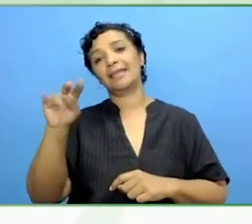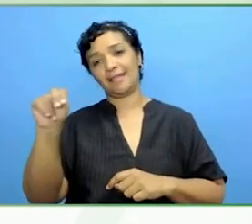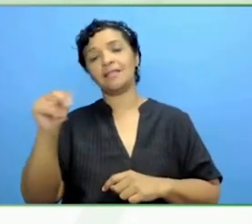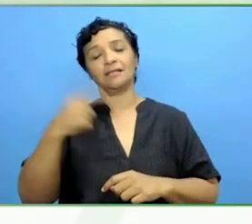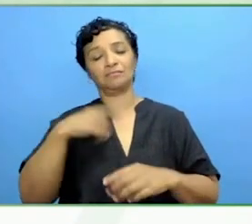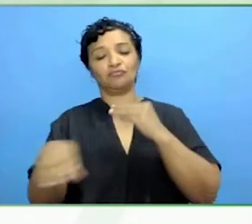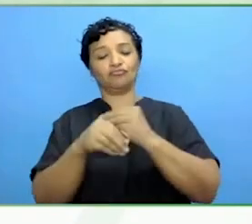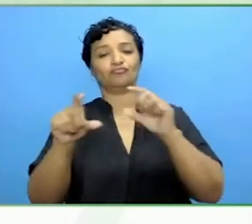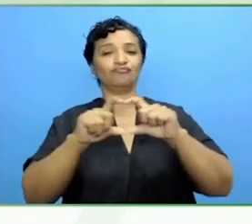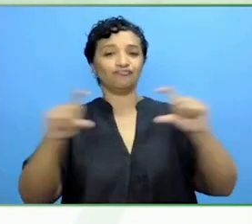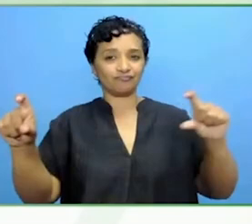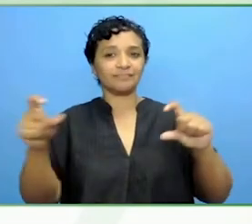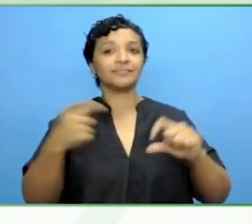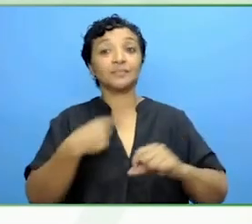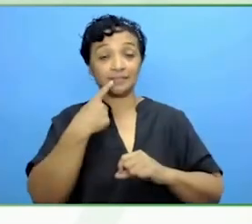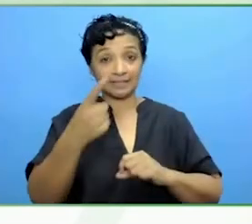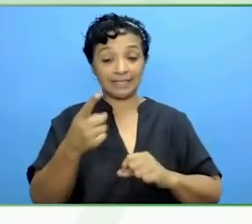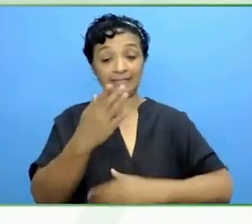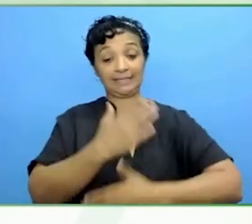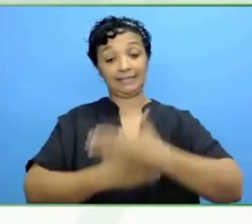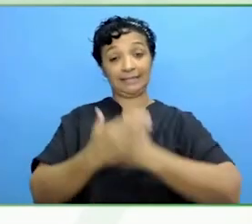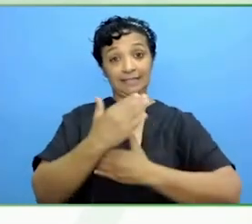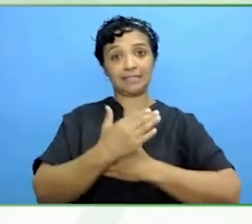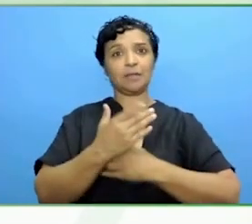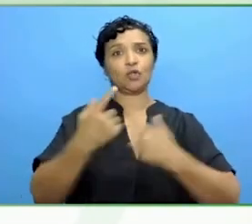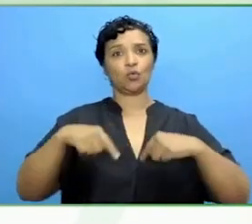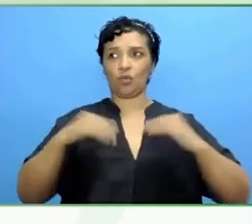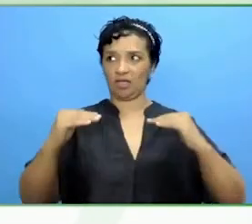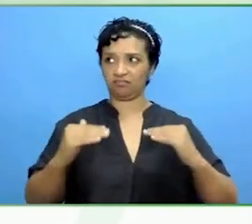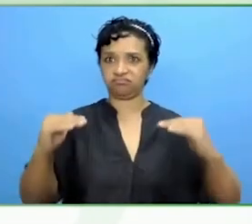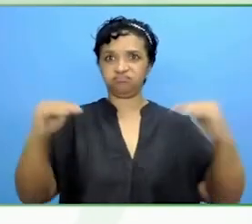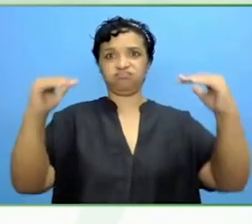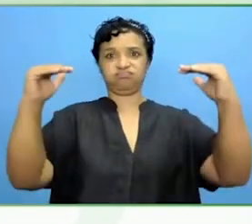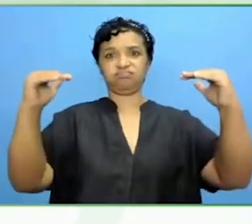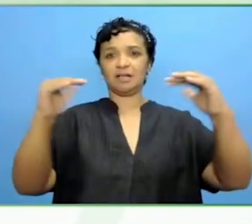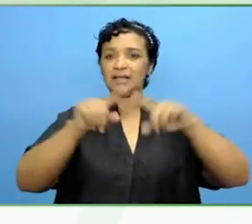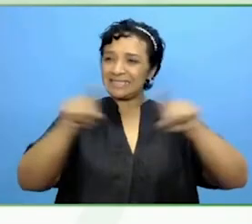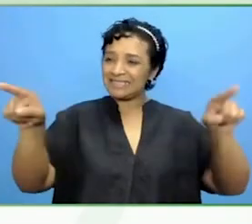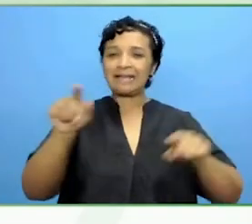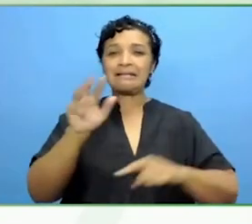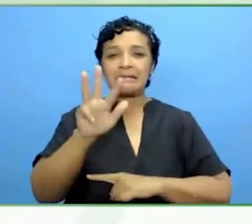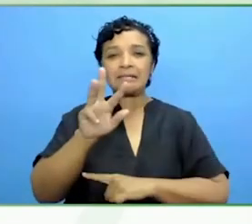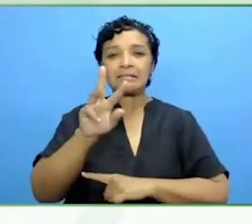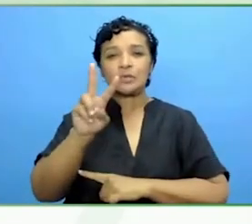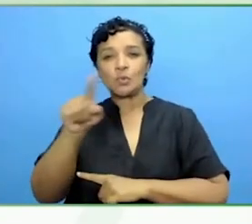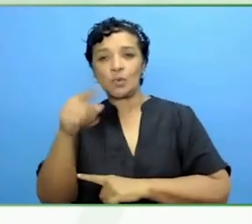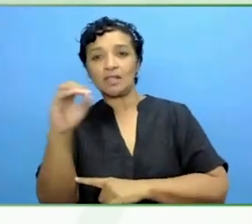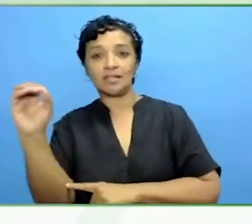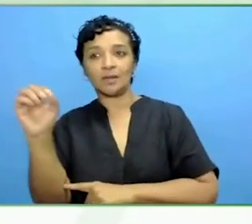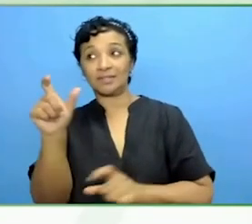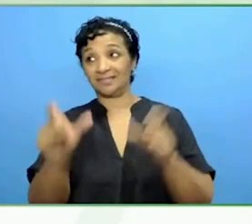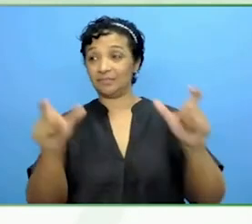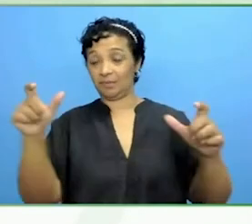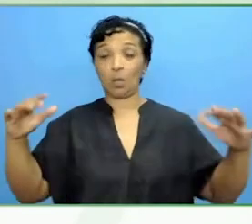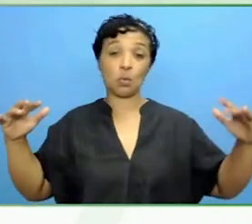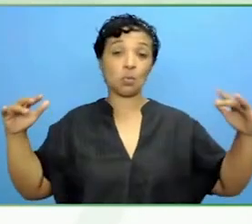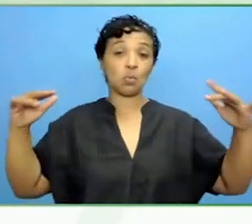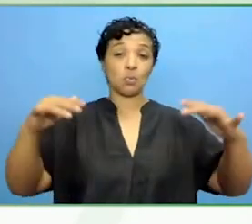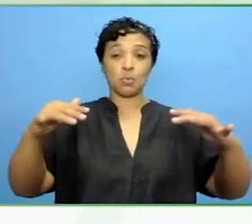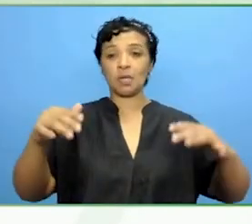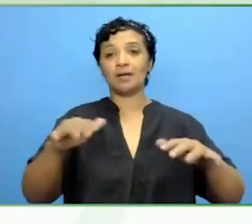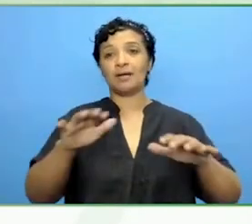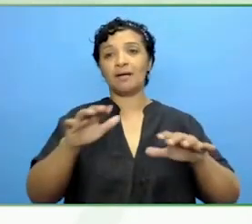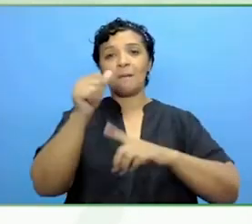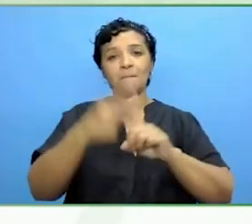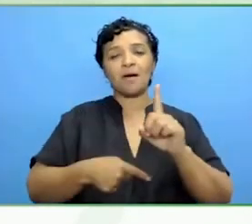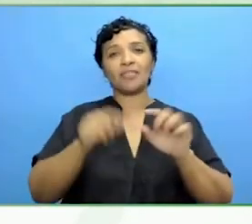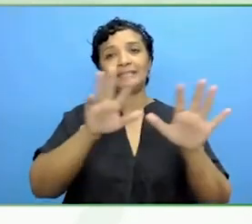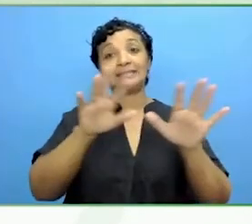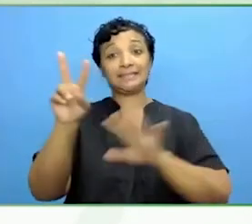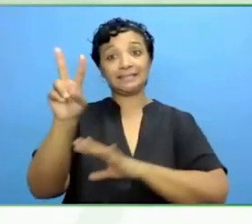ability on the global page and it is still available to be watched